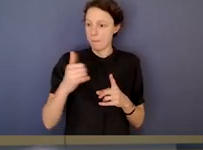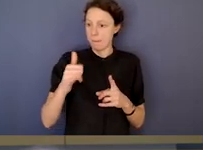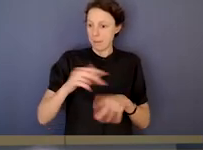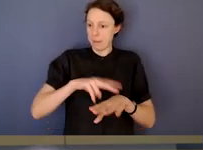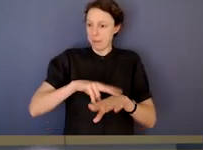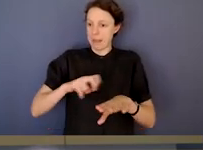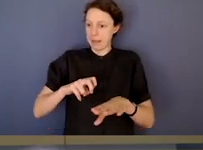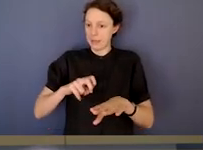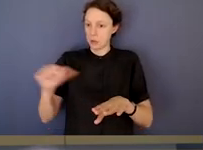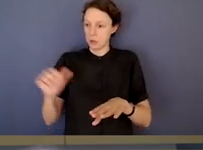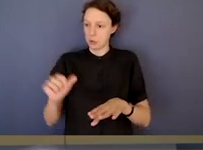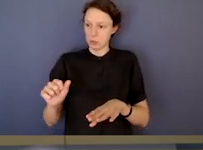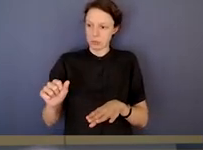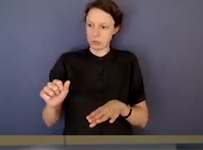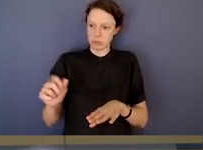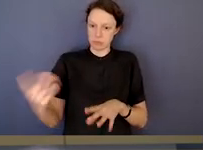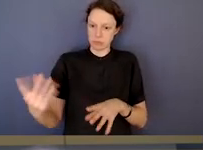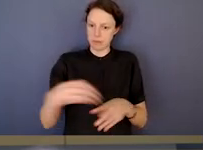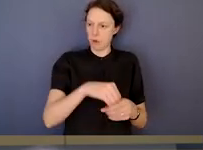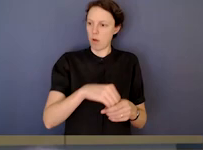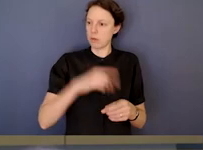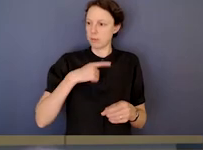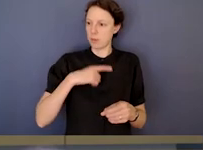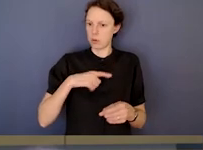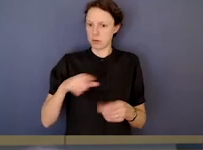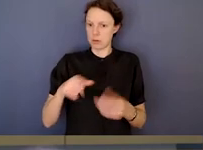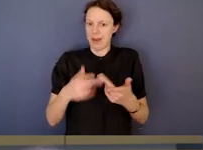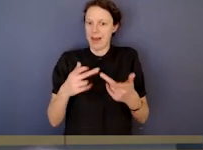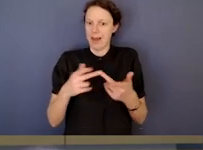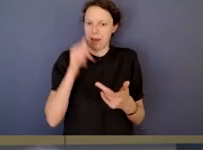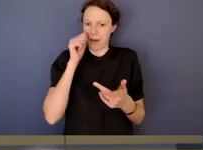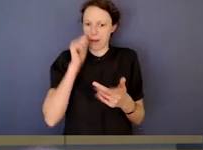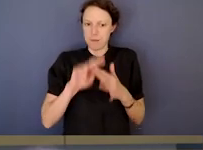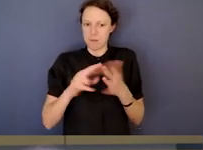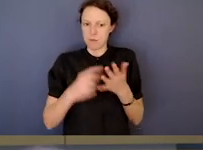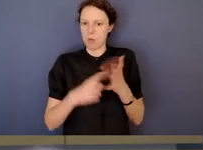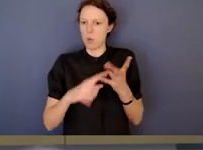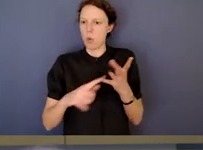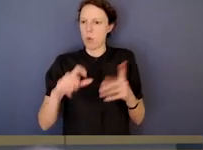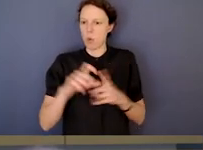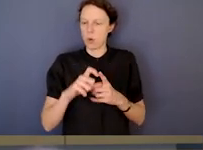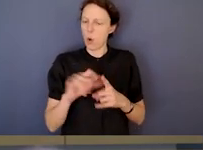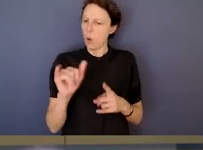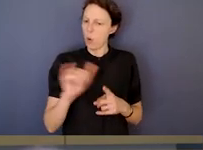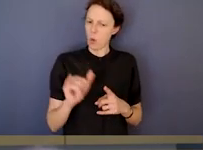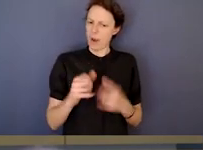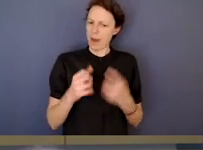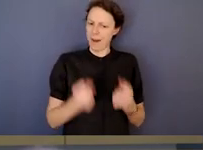this shouldn't be prosecuted by police, like any other matter of fraud? Or is there some extra dimension, the seriousness,